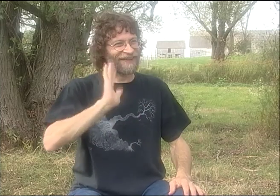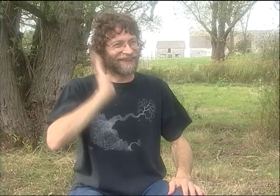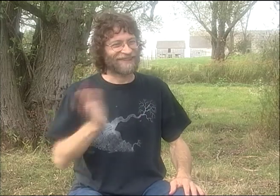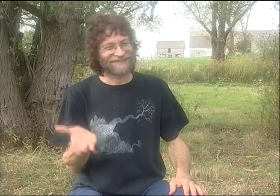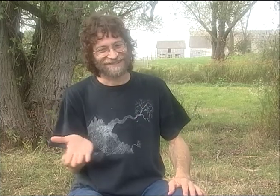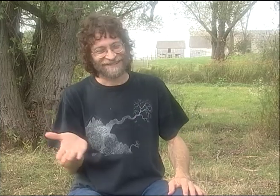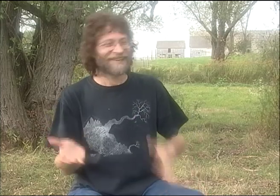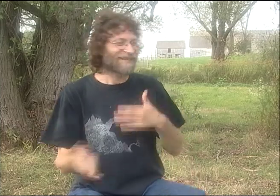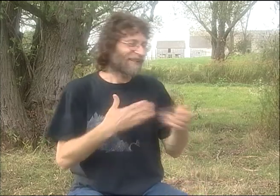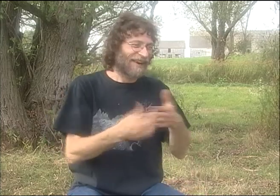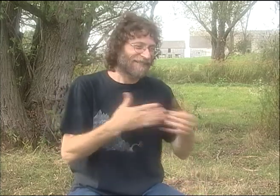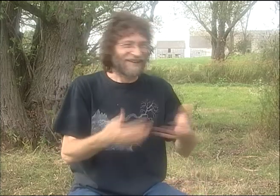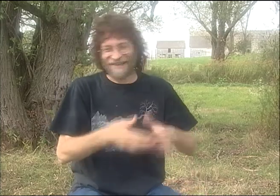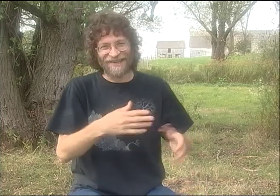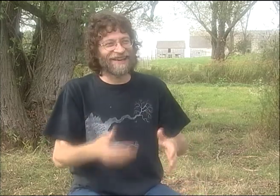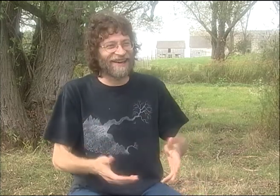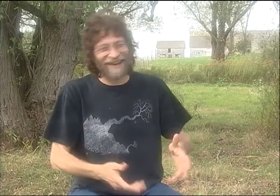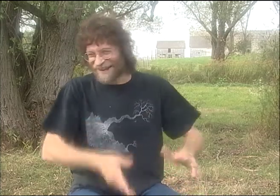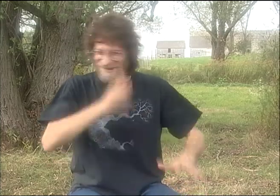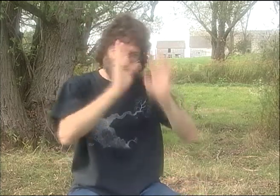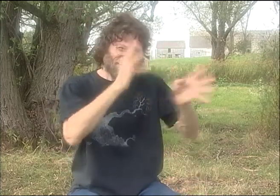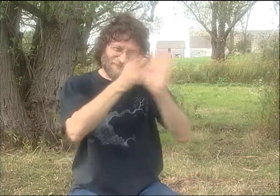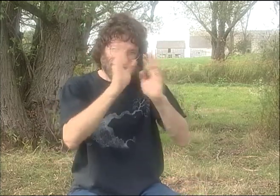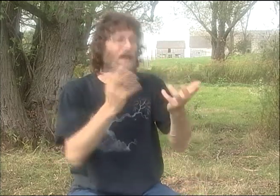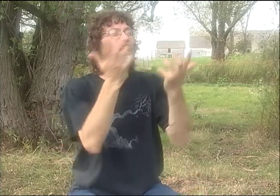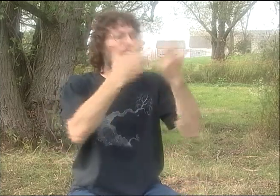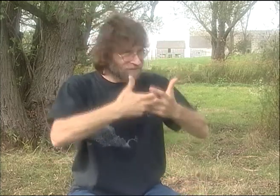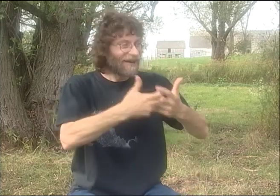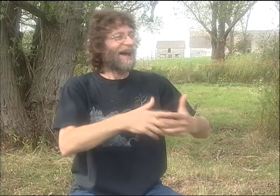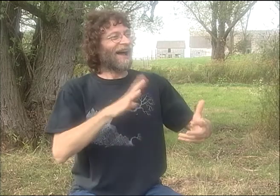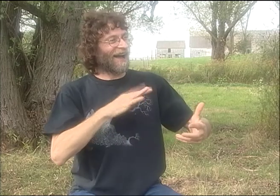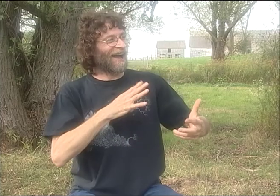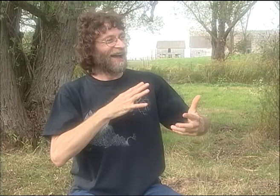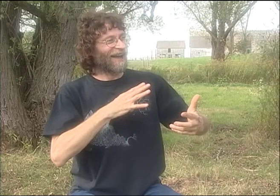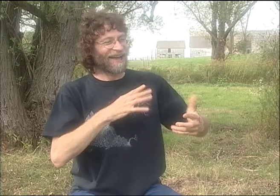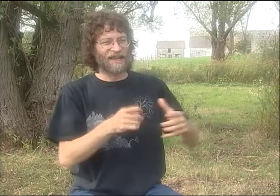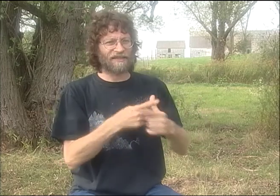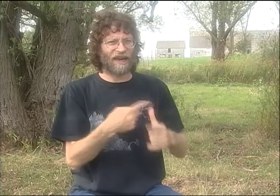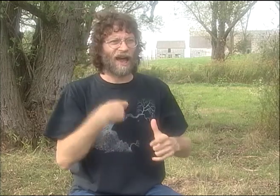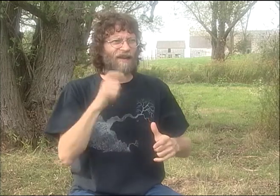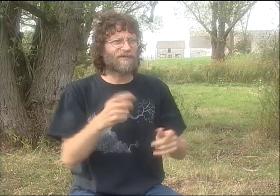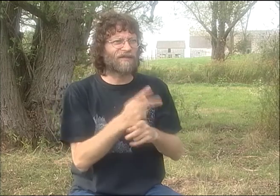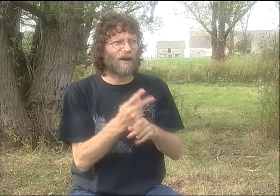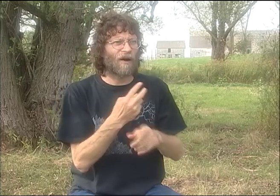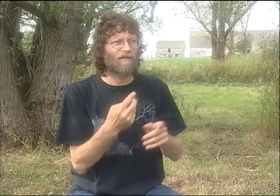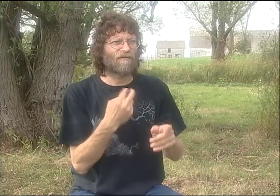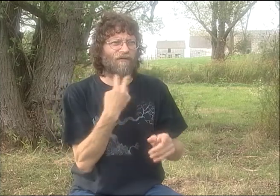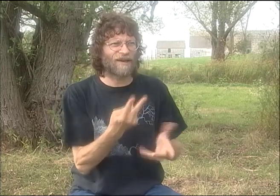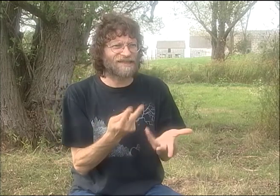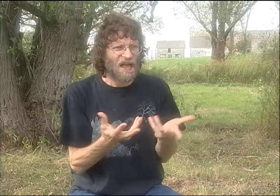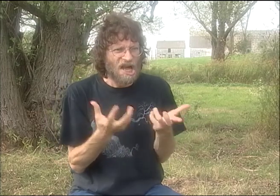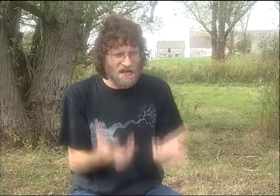WE HAD TO COME UP WITH IDEAS, AND WE FINALLY DID. AND WE HAVE SO MANY LOUSY POEMS FROM THE VERY BEGINNING,